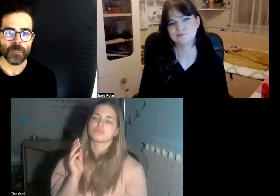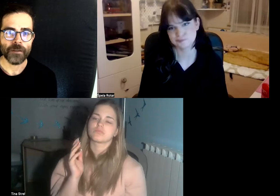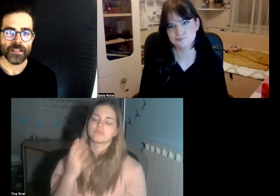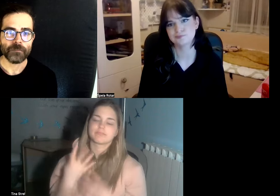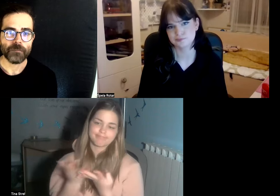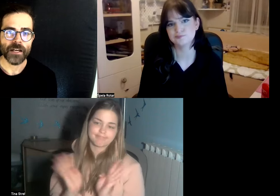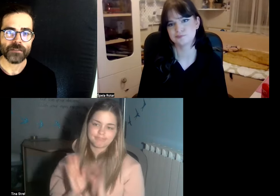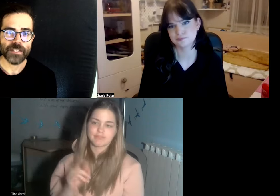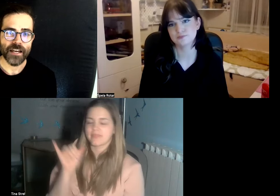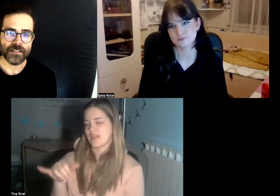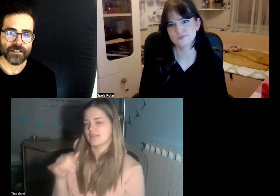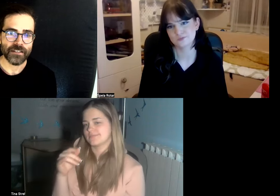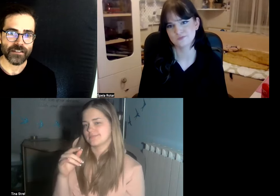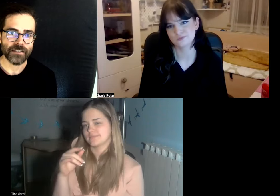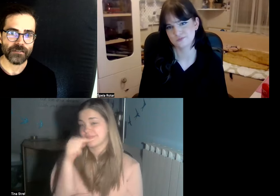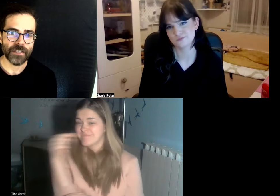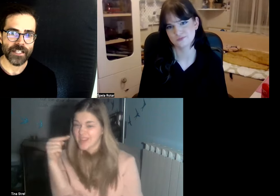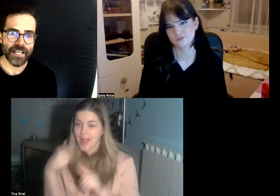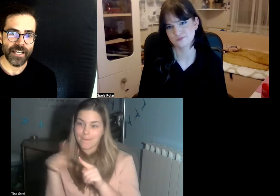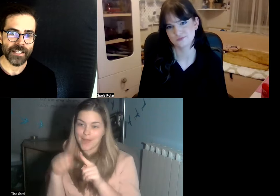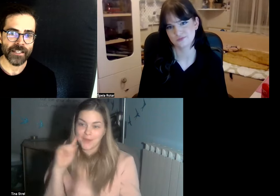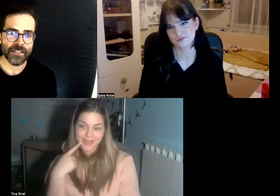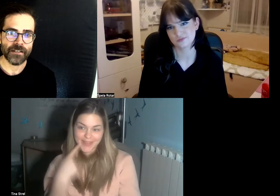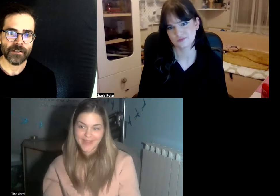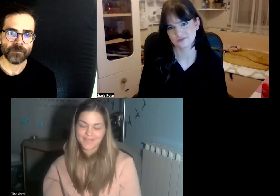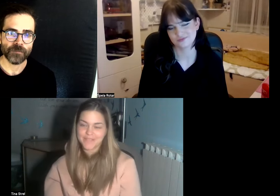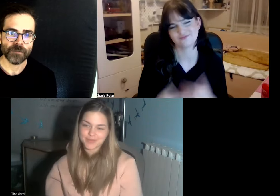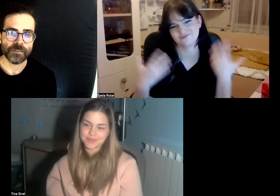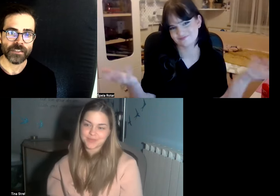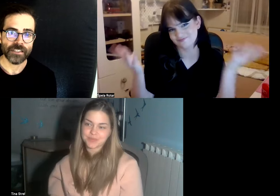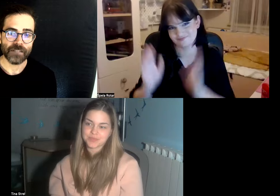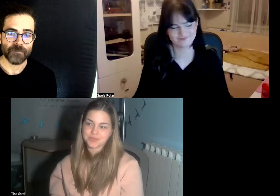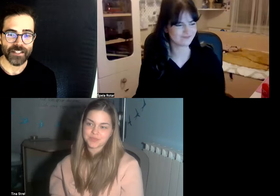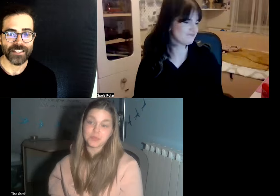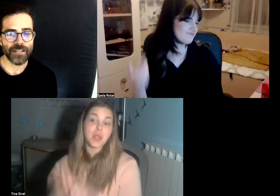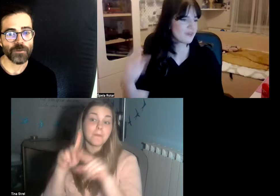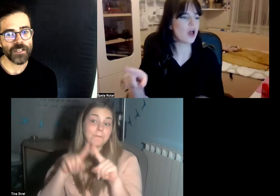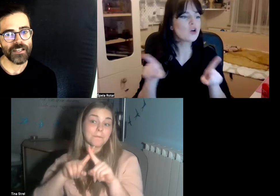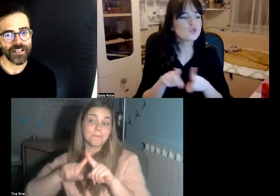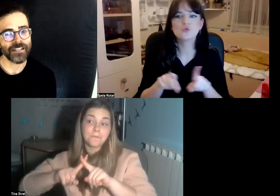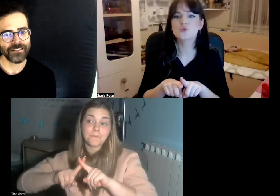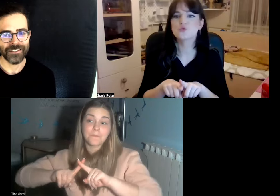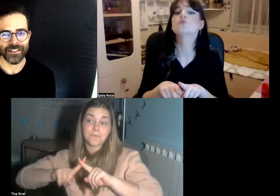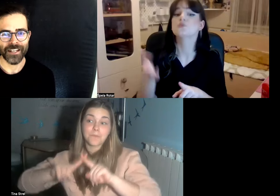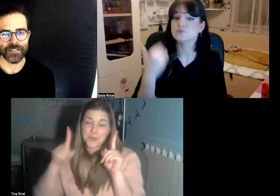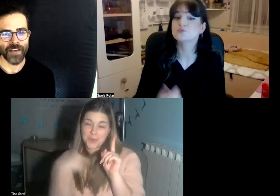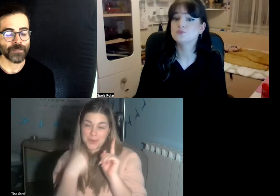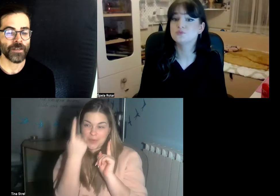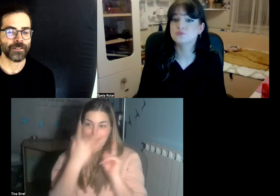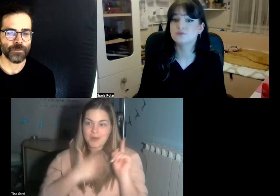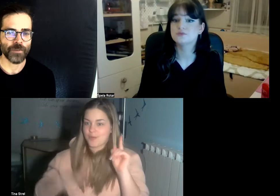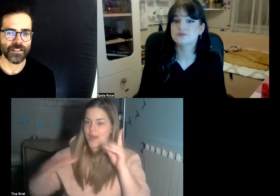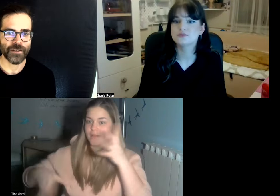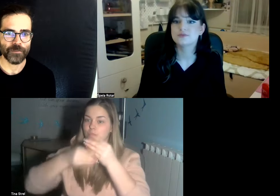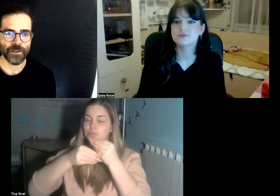but besides that Tina's saying yeah that would be again a negative aspect of being a deaf person